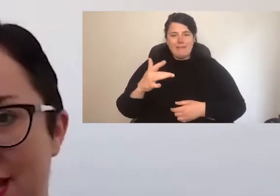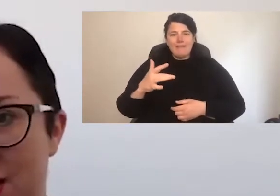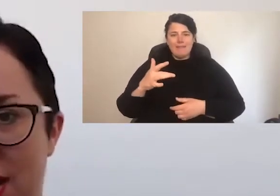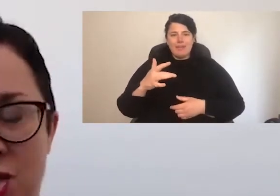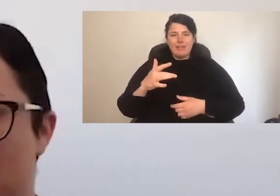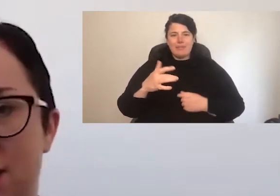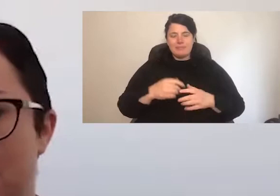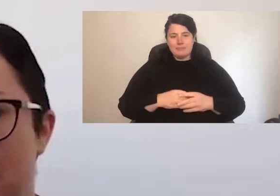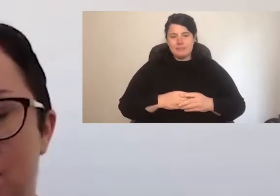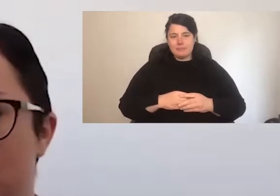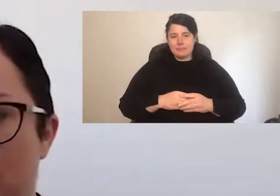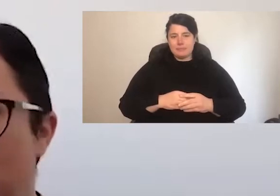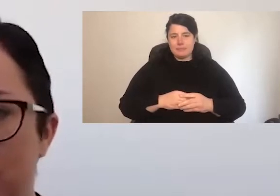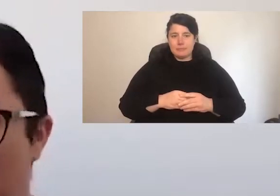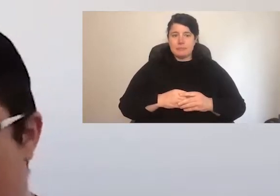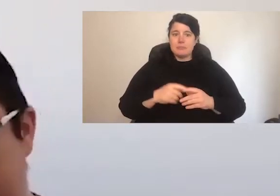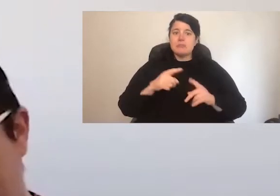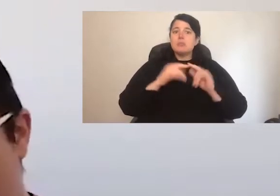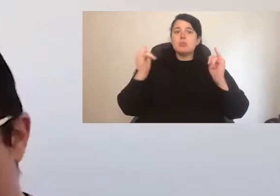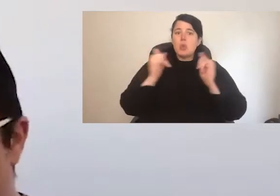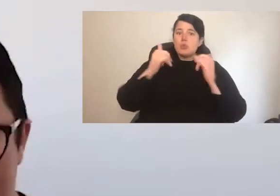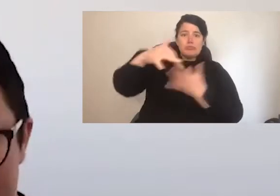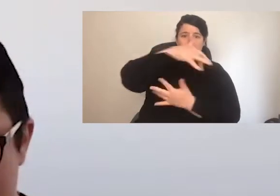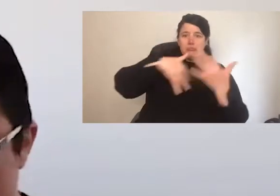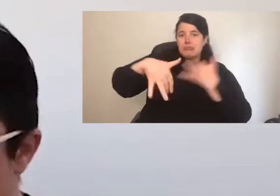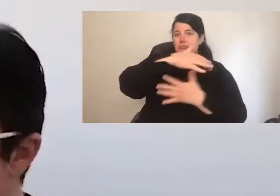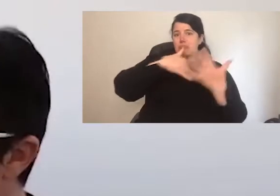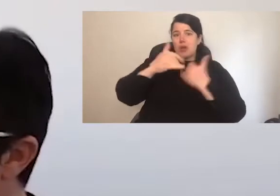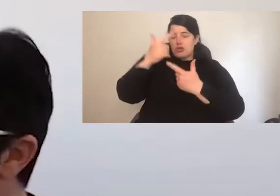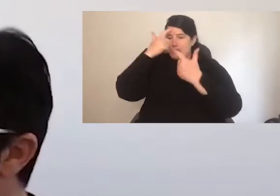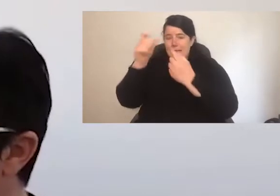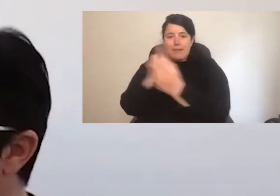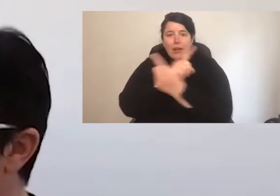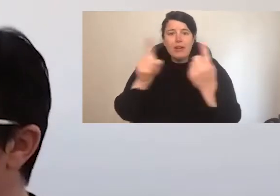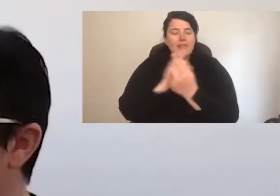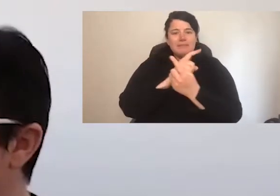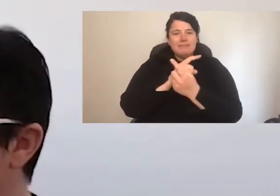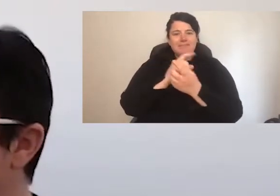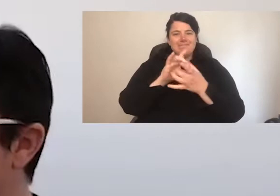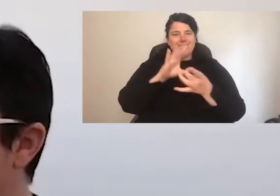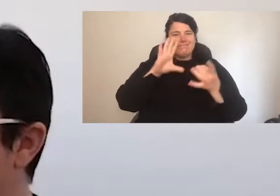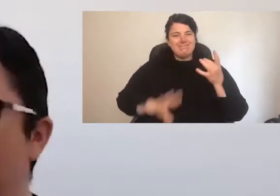interactions that social, cultural, creative interactions, that are